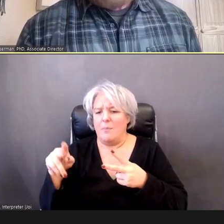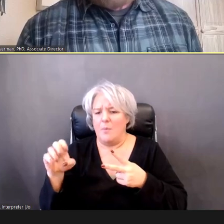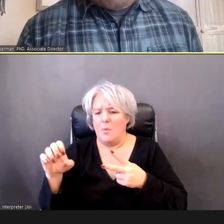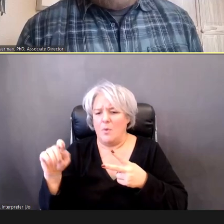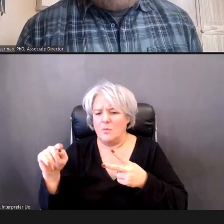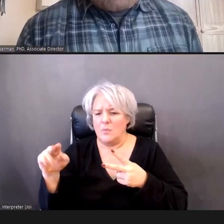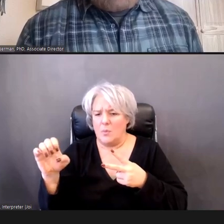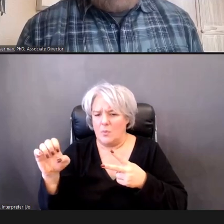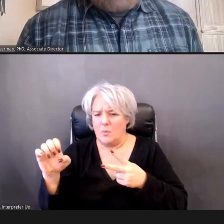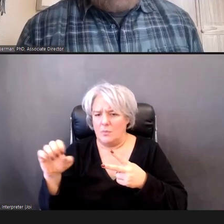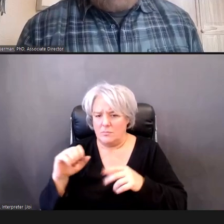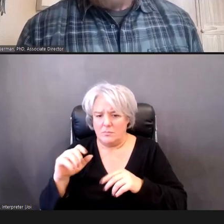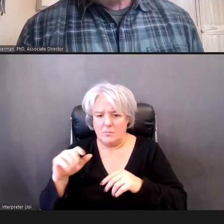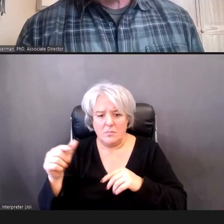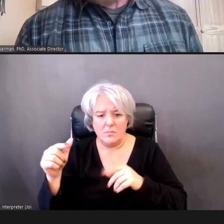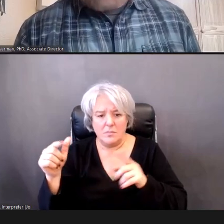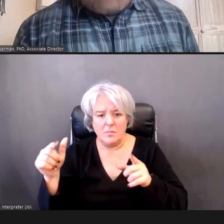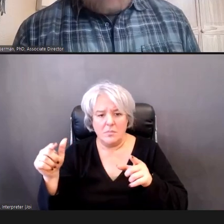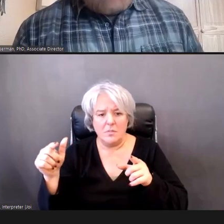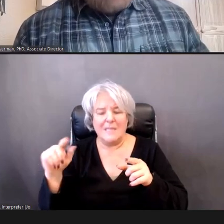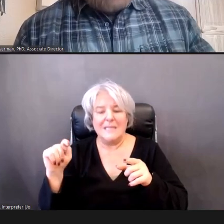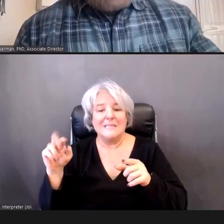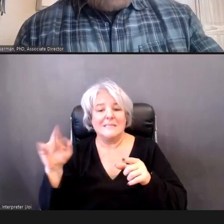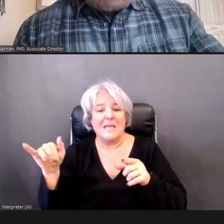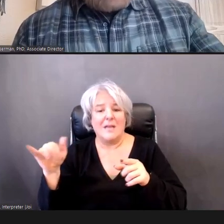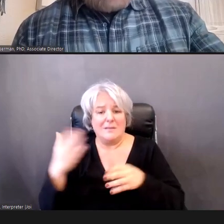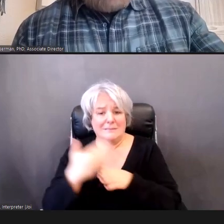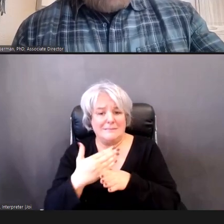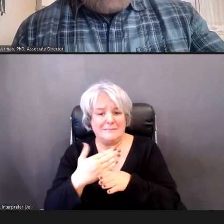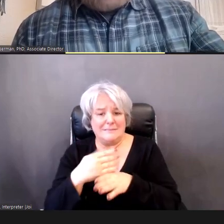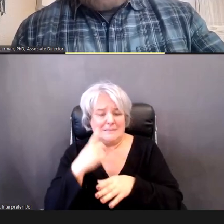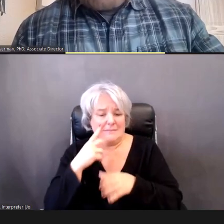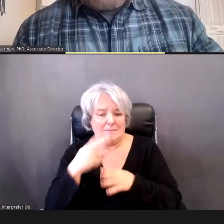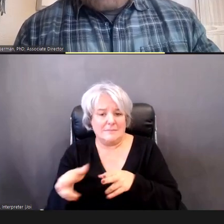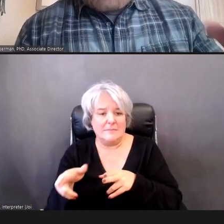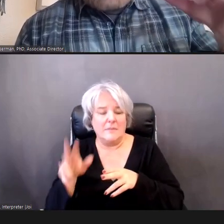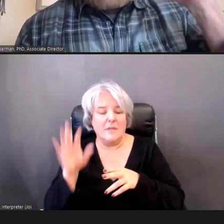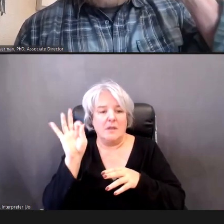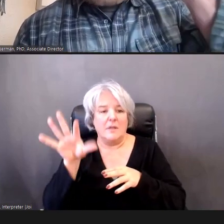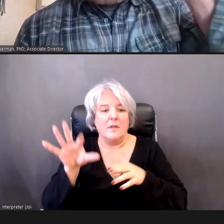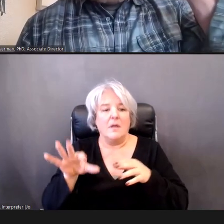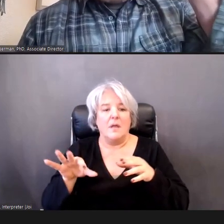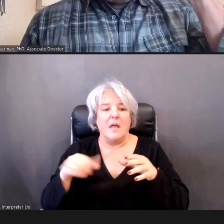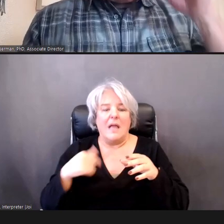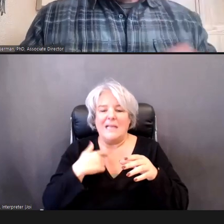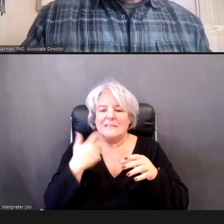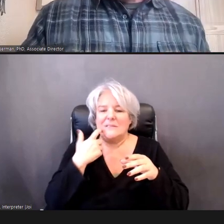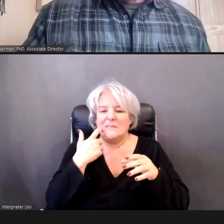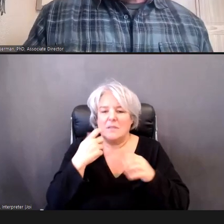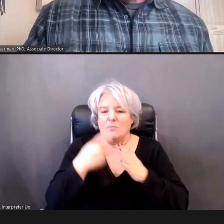This is Terry, can I interrupt really quick? Yeah. Dr. Terry Foust, AuD, CCC-A/SLP: I just did a price check on the last